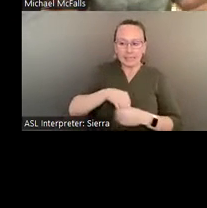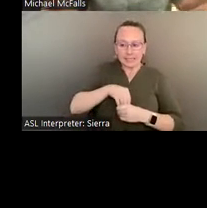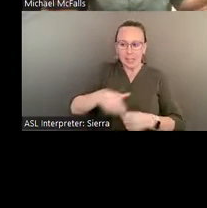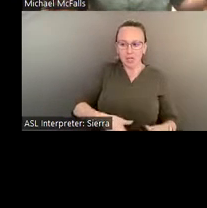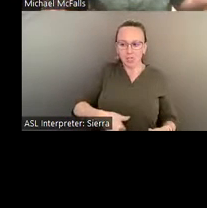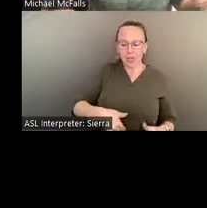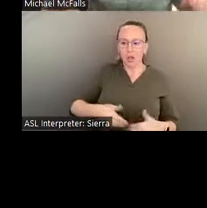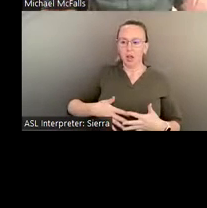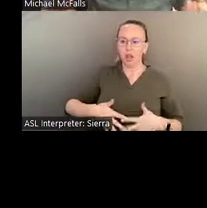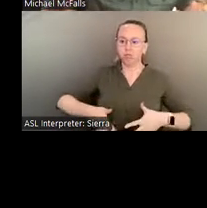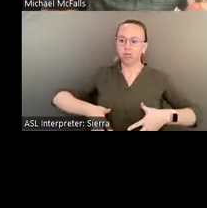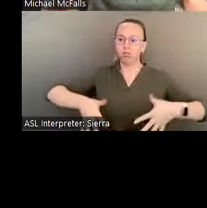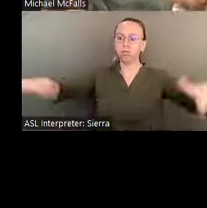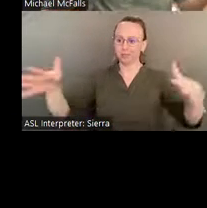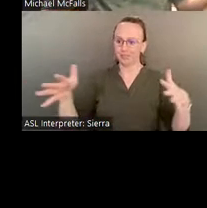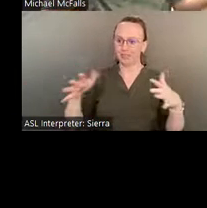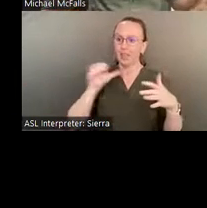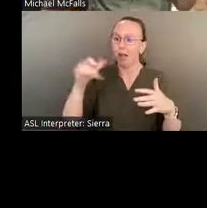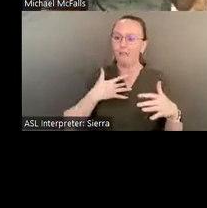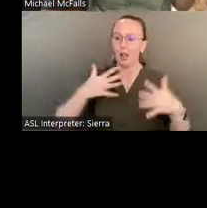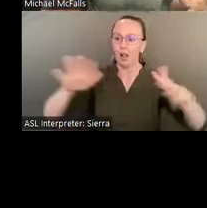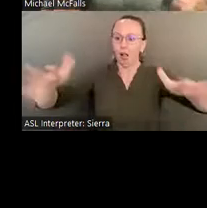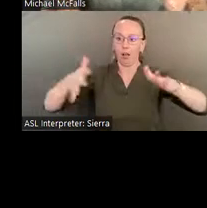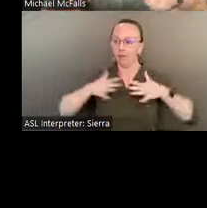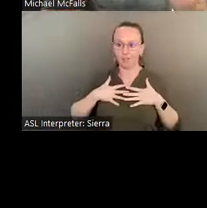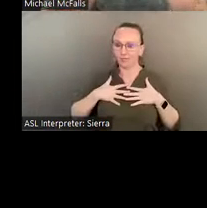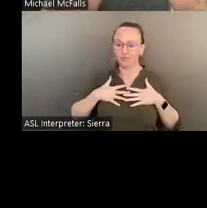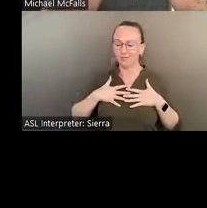out and continues on long after you see it.